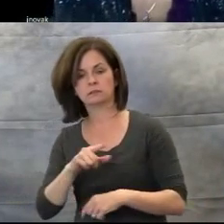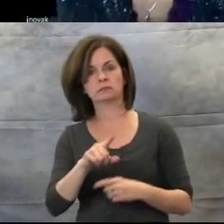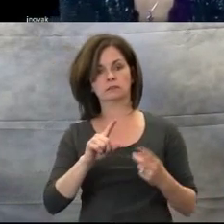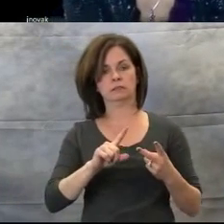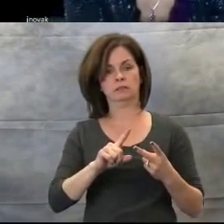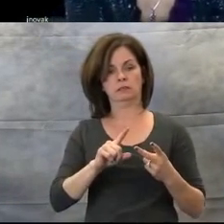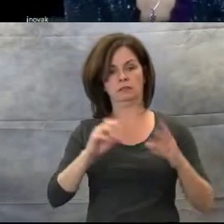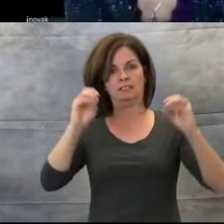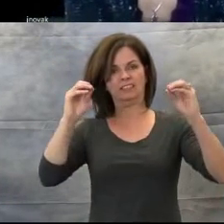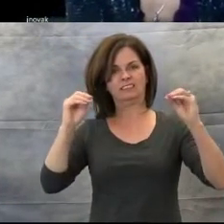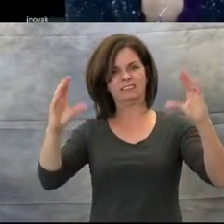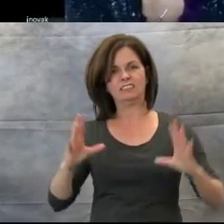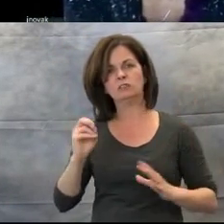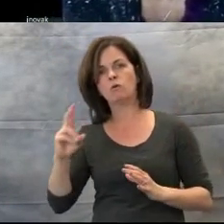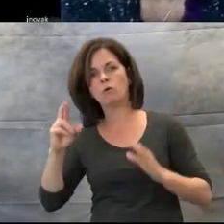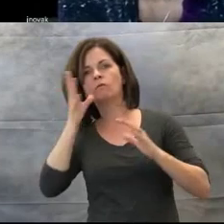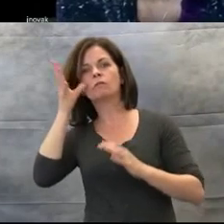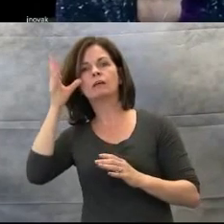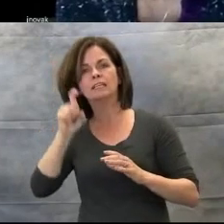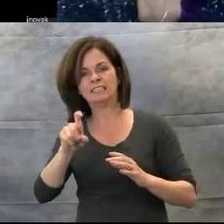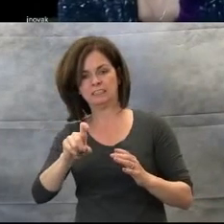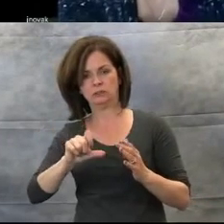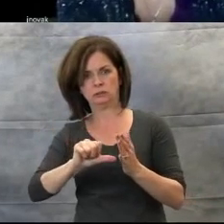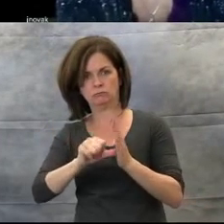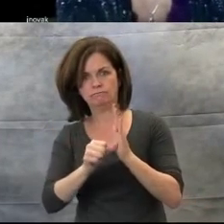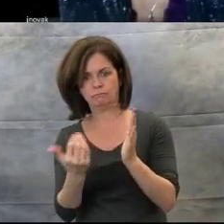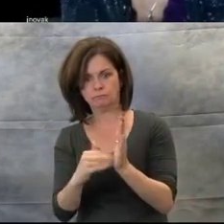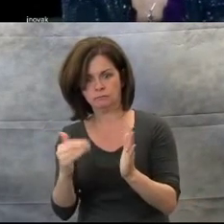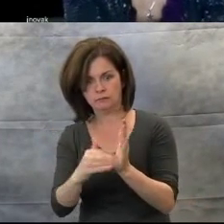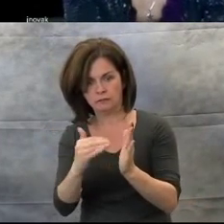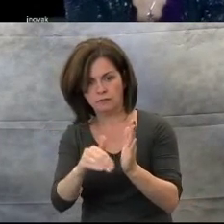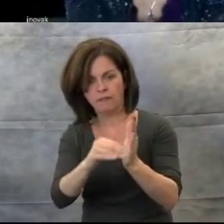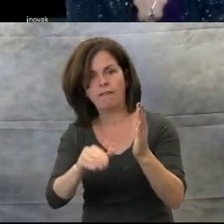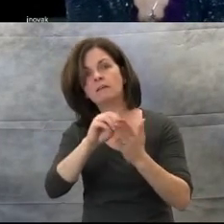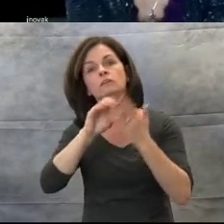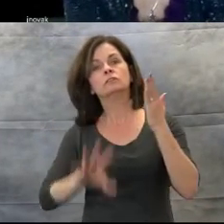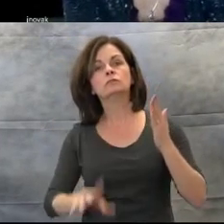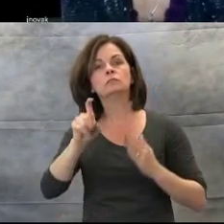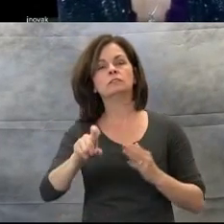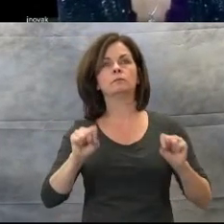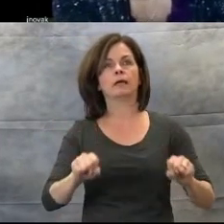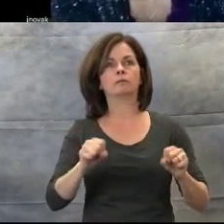The child should be able to generalize the concept. Finally, the concept should be introduced